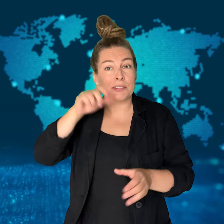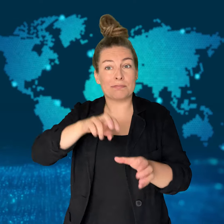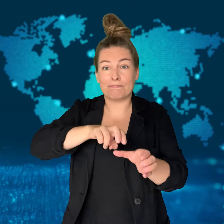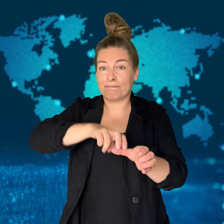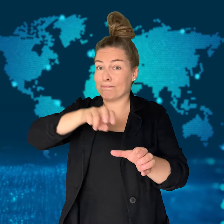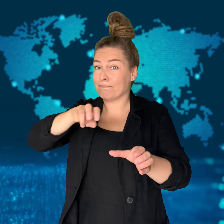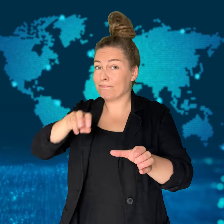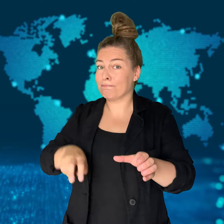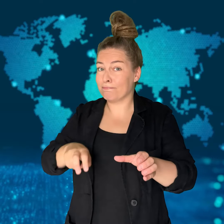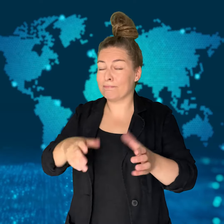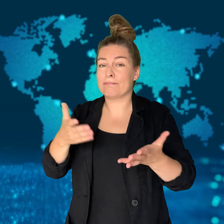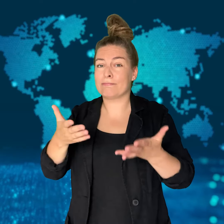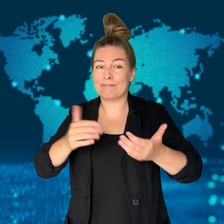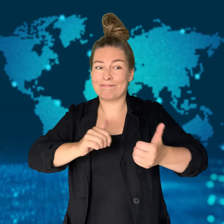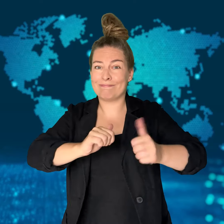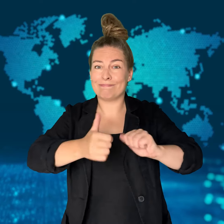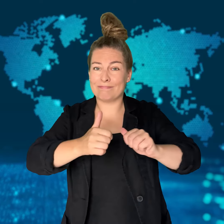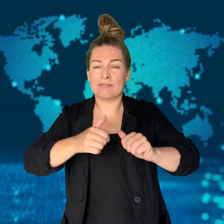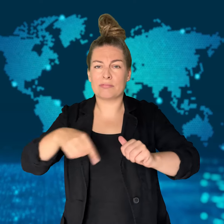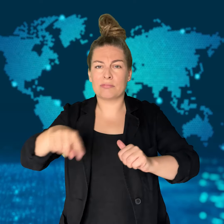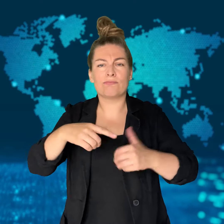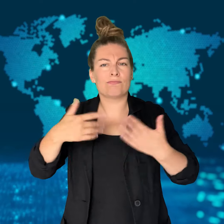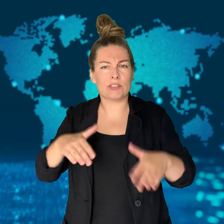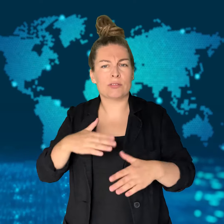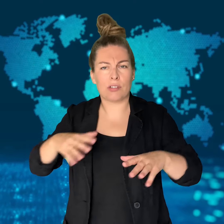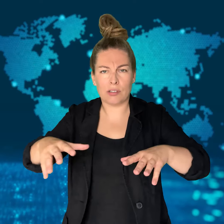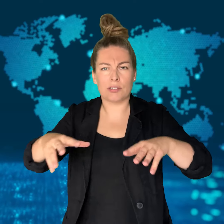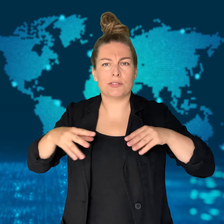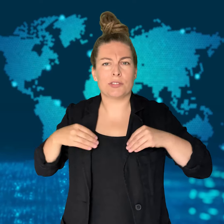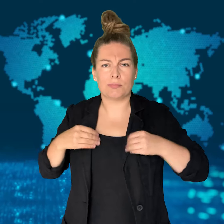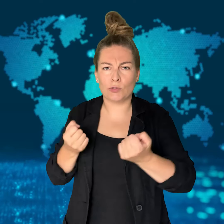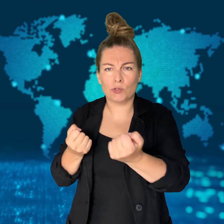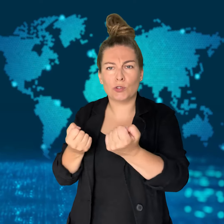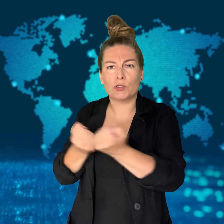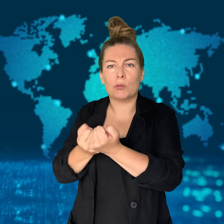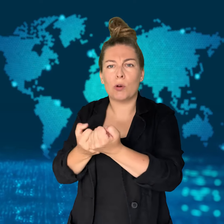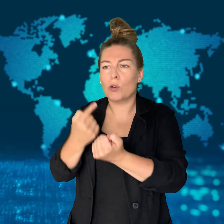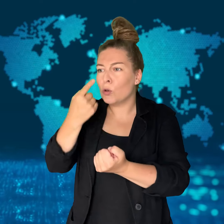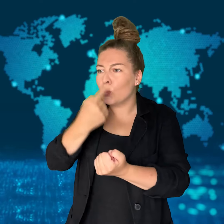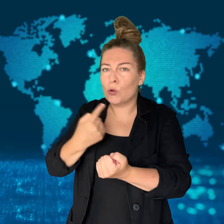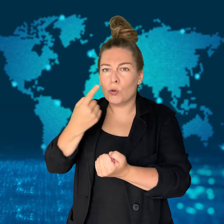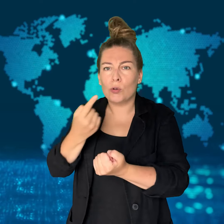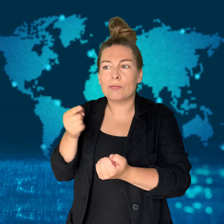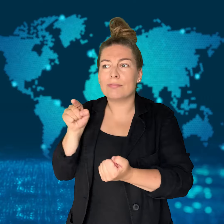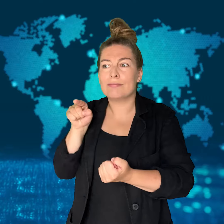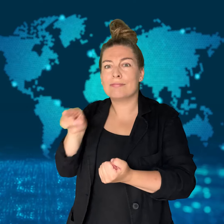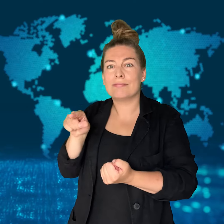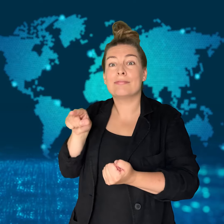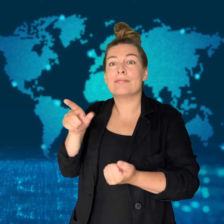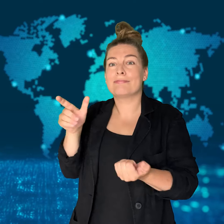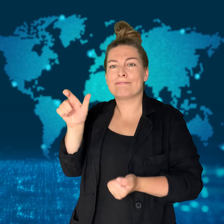However, Harris is not the guaranteed replacement